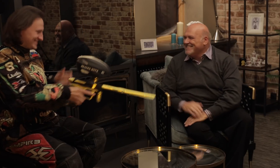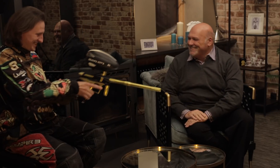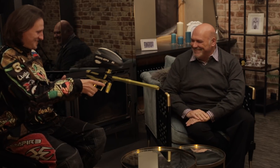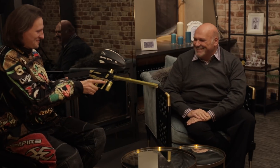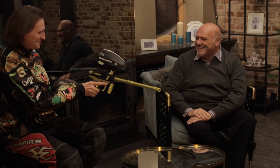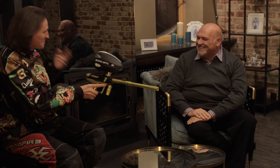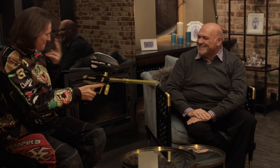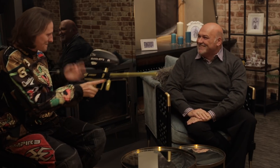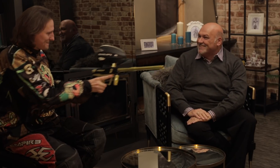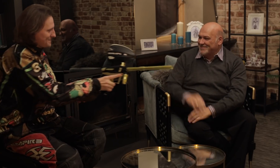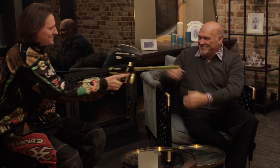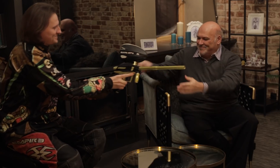Would you like to see?